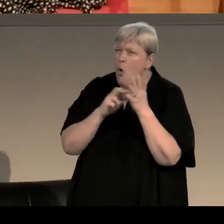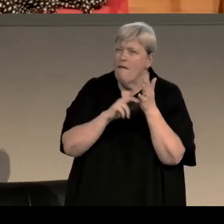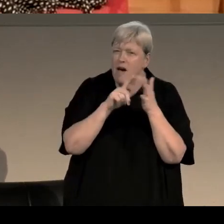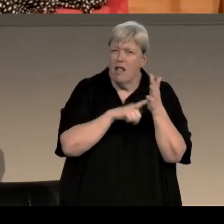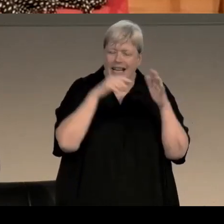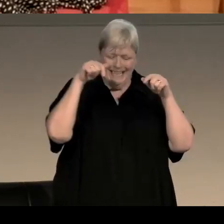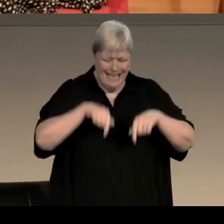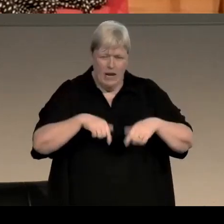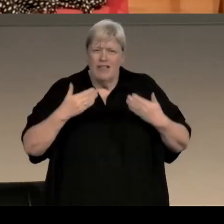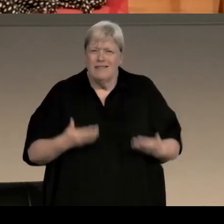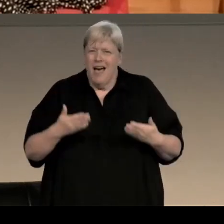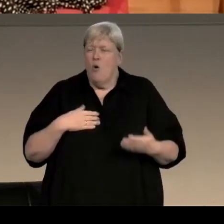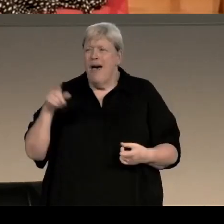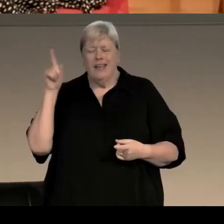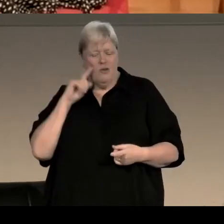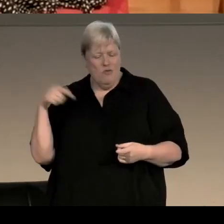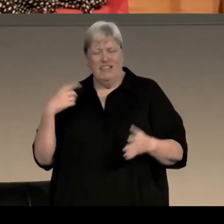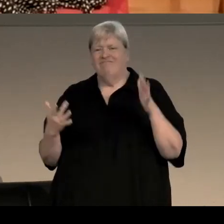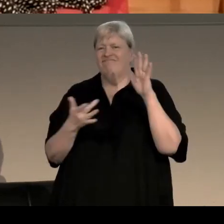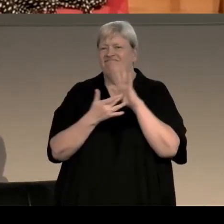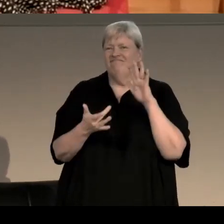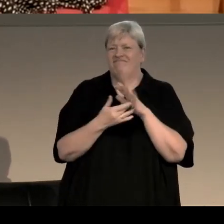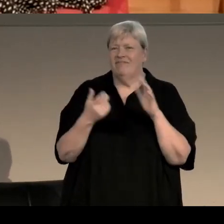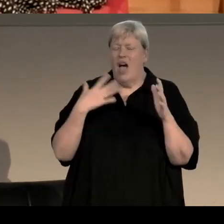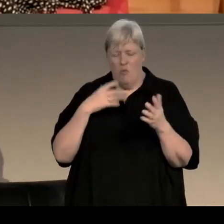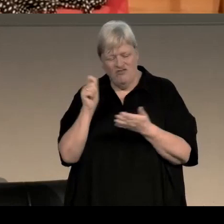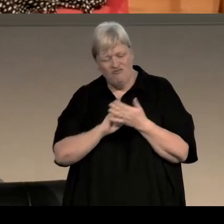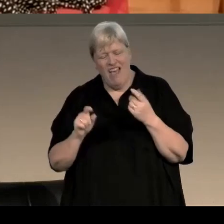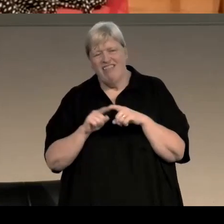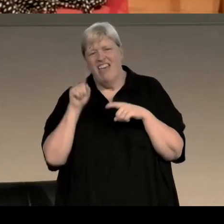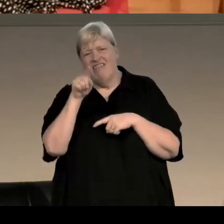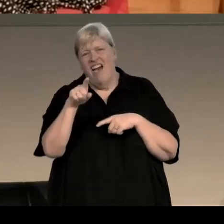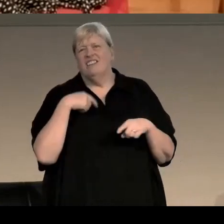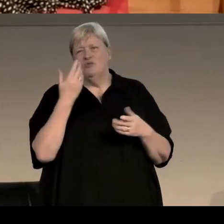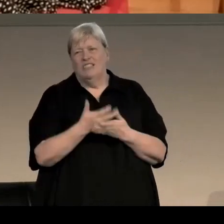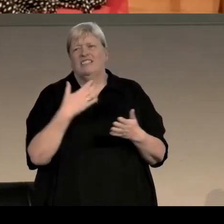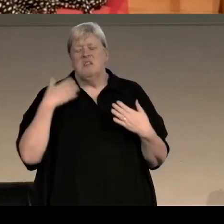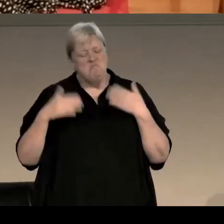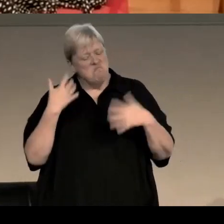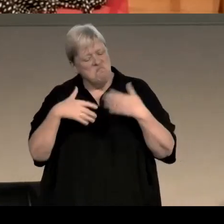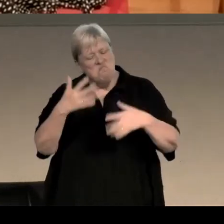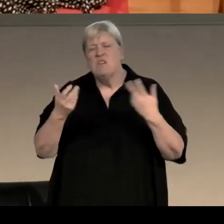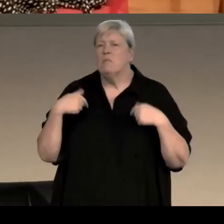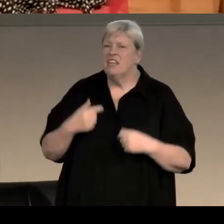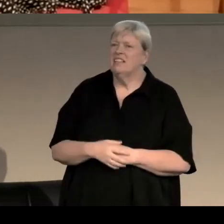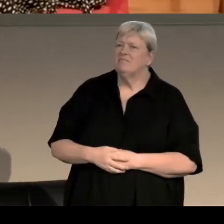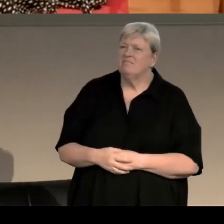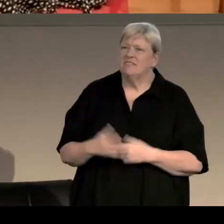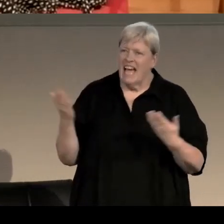and it's got a woman at the heart of it and I want to write books like that," and that's what really got me going and actually doing it, instead of